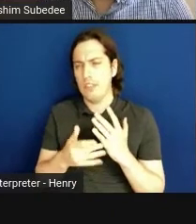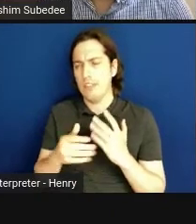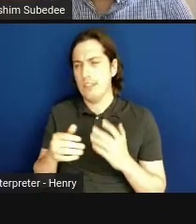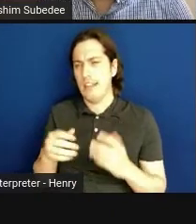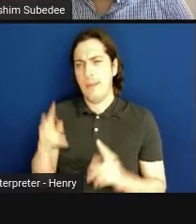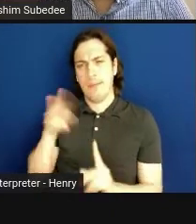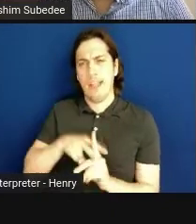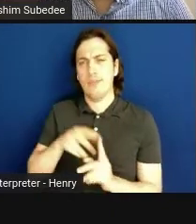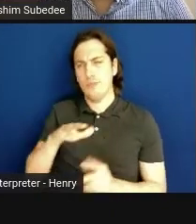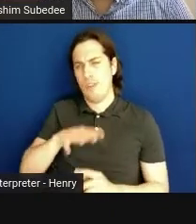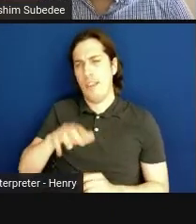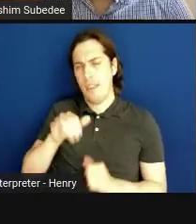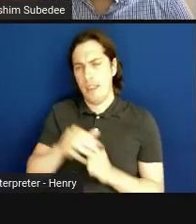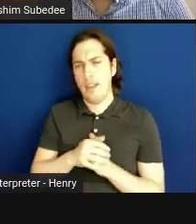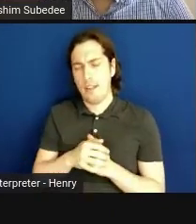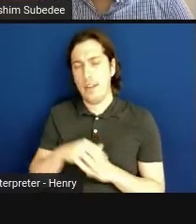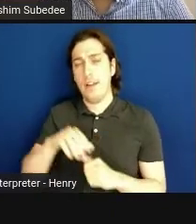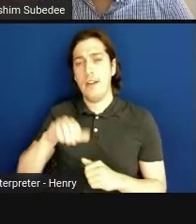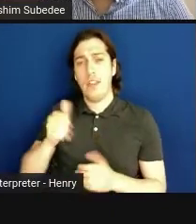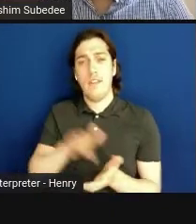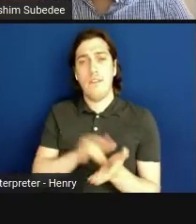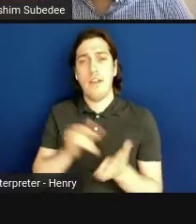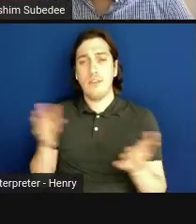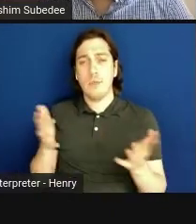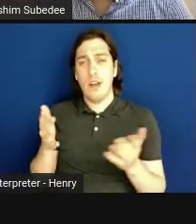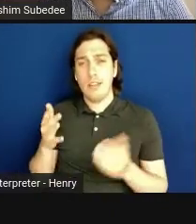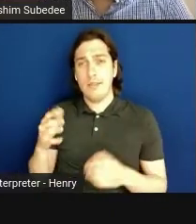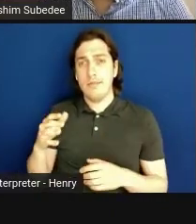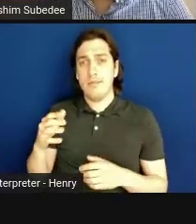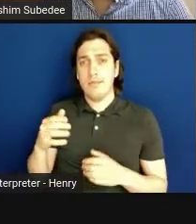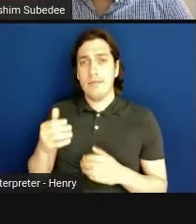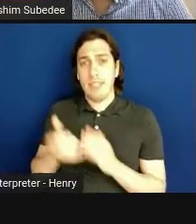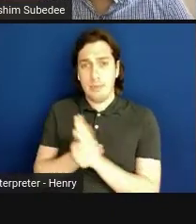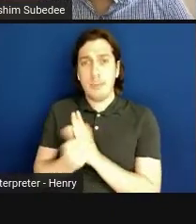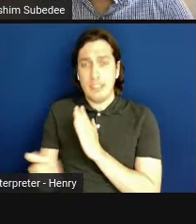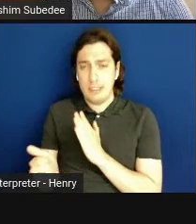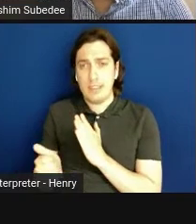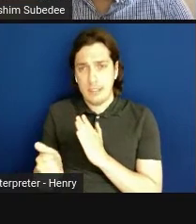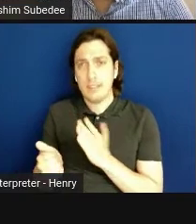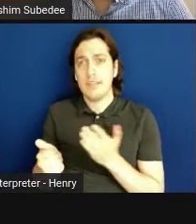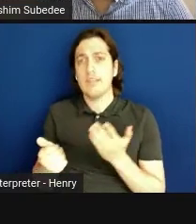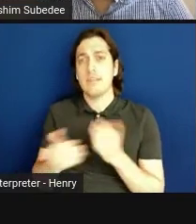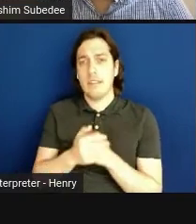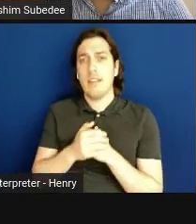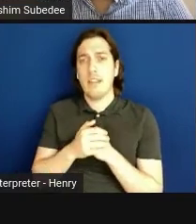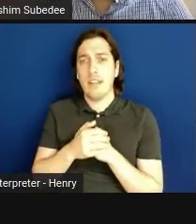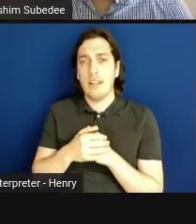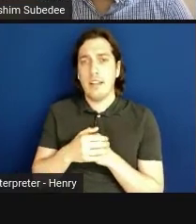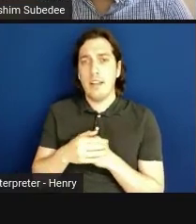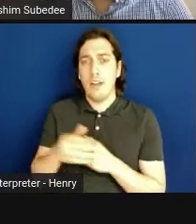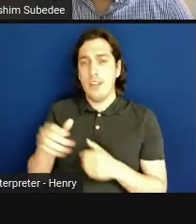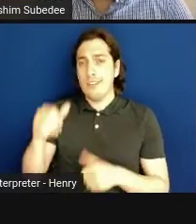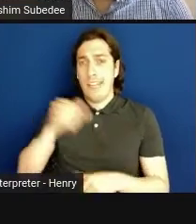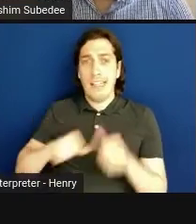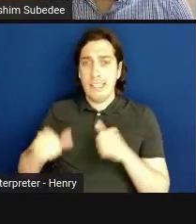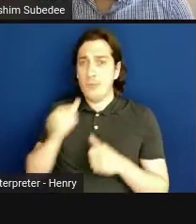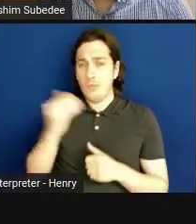The other advantage is expertise. You will get your partners from academic institutions who know the science really well. They will be the one who will be able